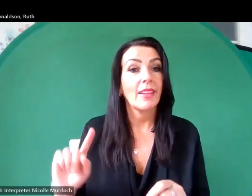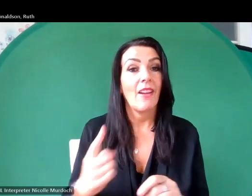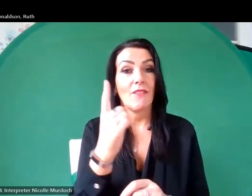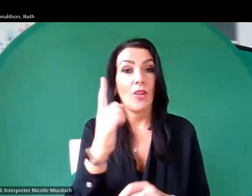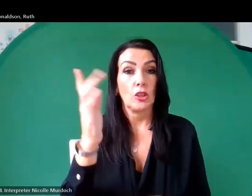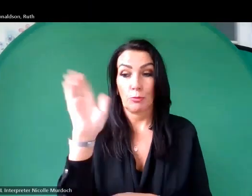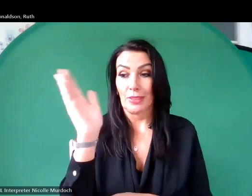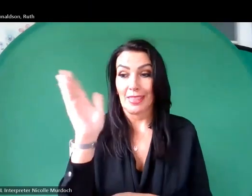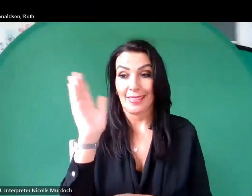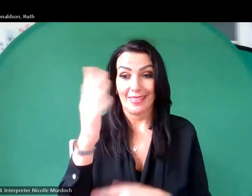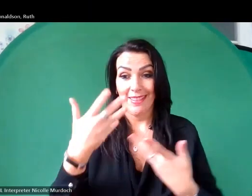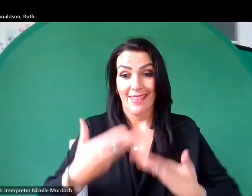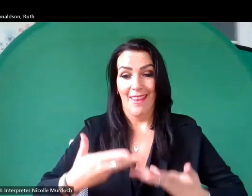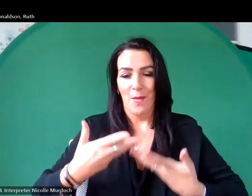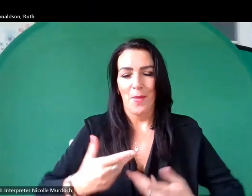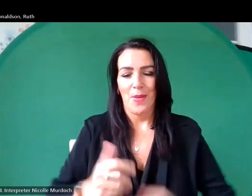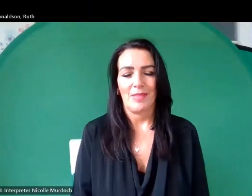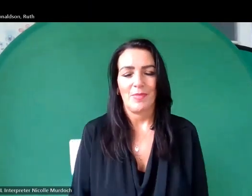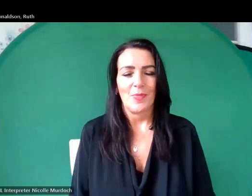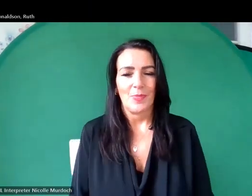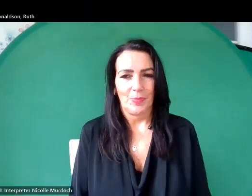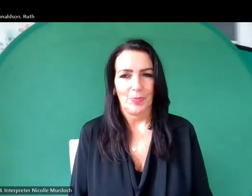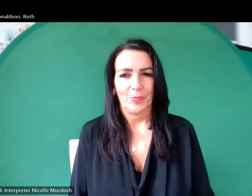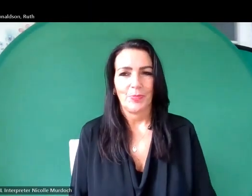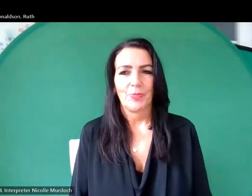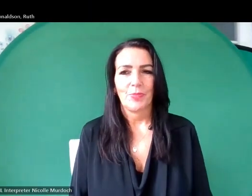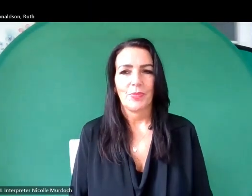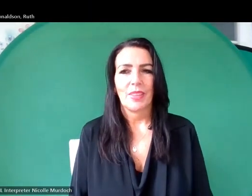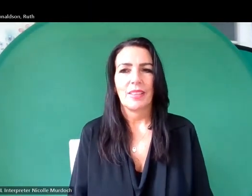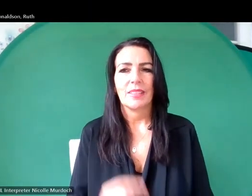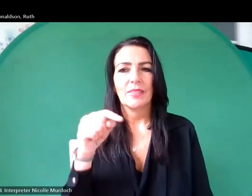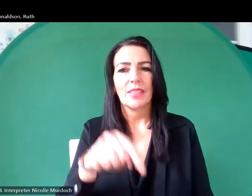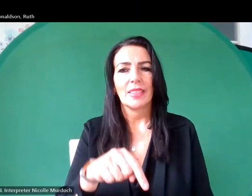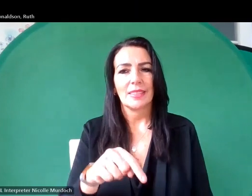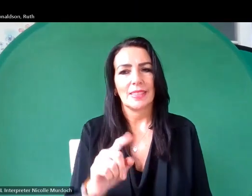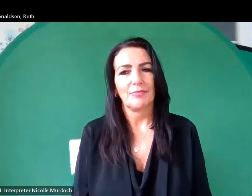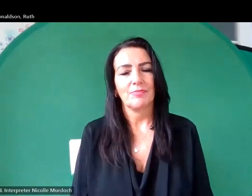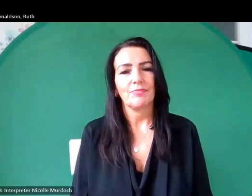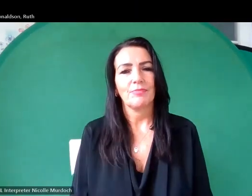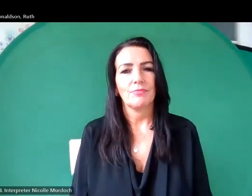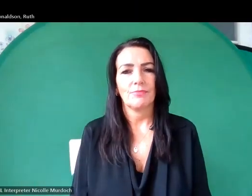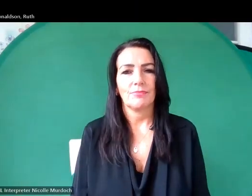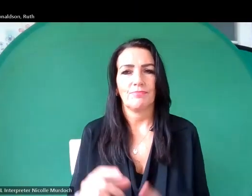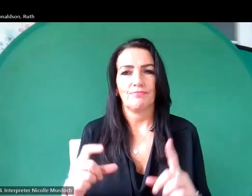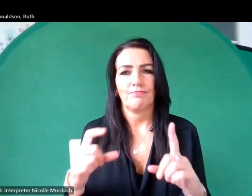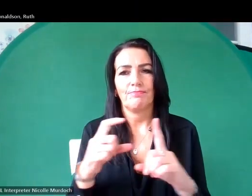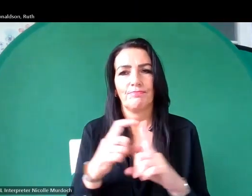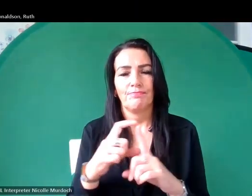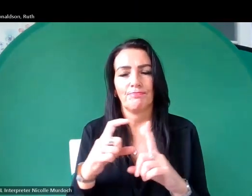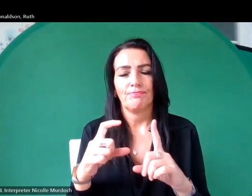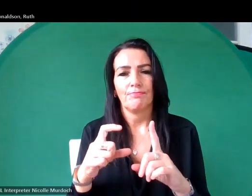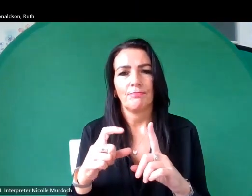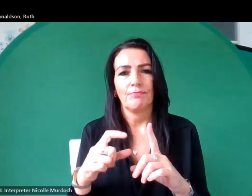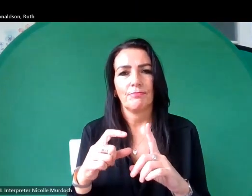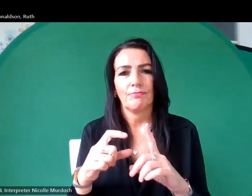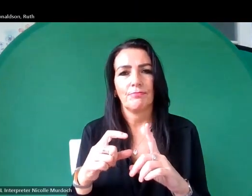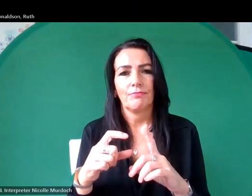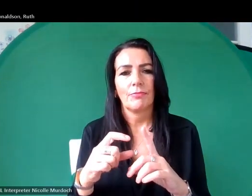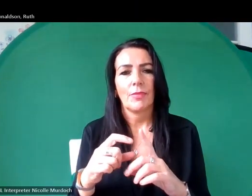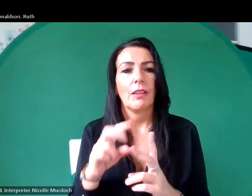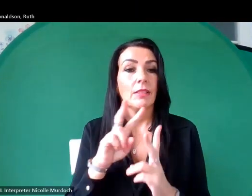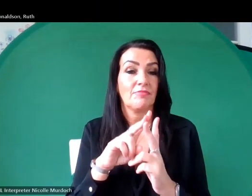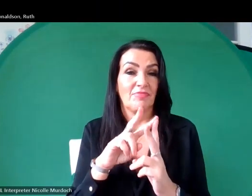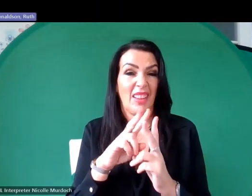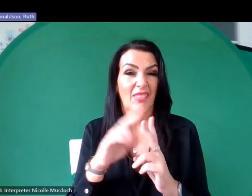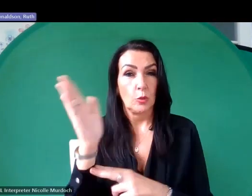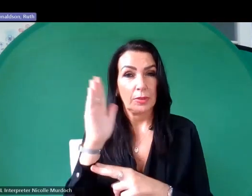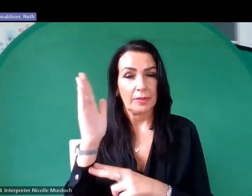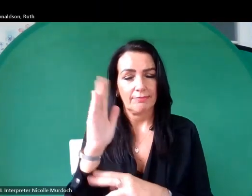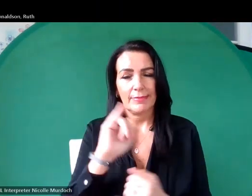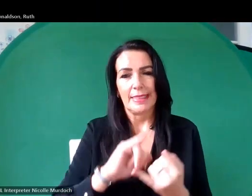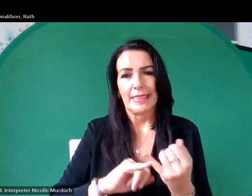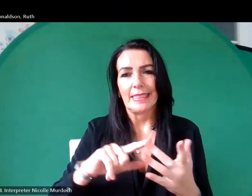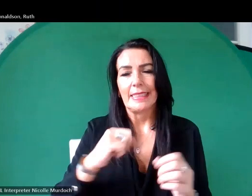coming up now okay and that is um Dom and Signe I'm really sorry I was practicing that and I